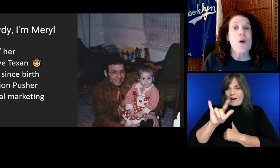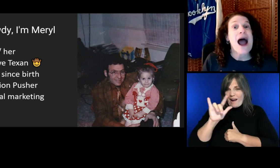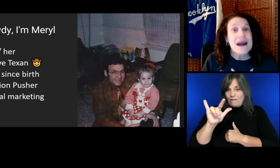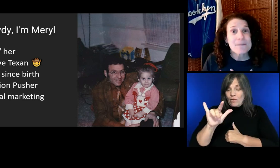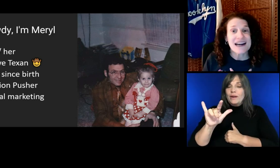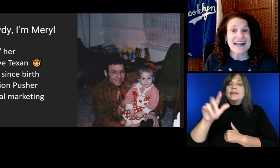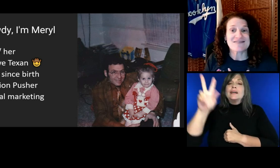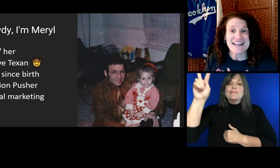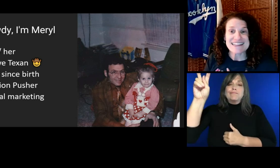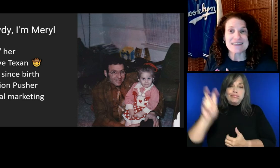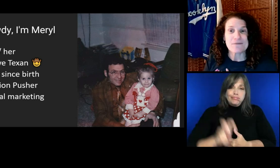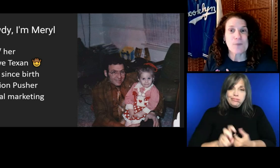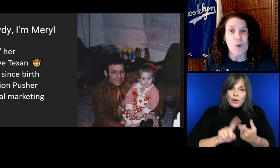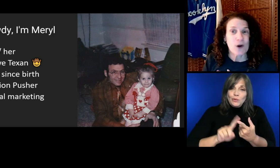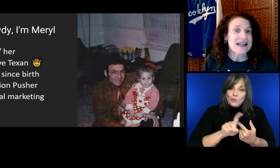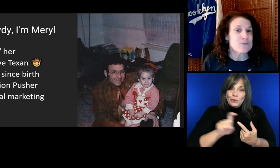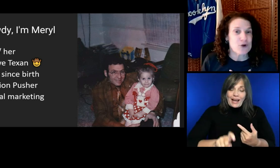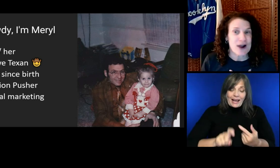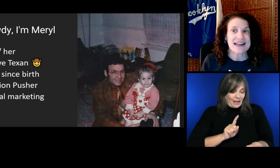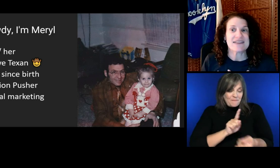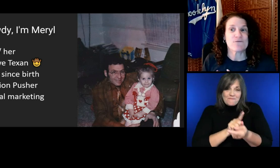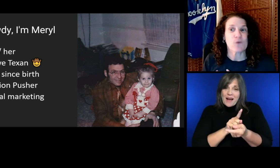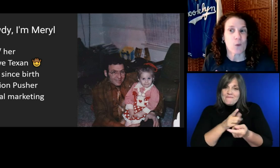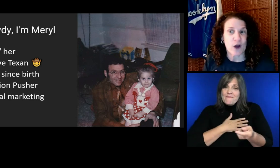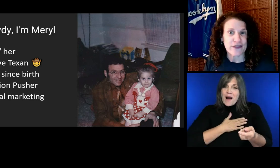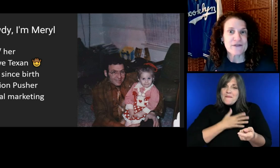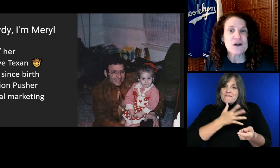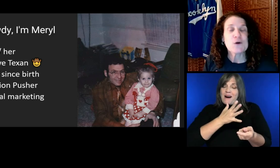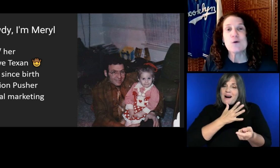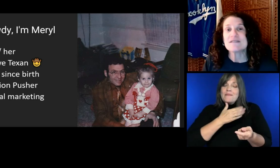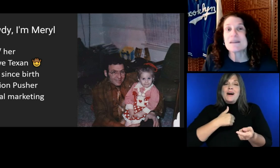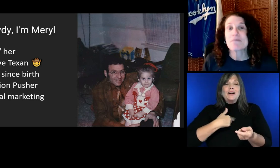So I'm a native Texan, born and bred in Fort Worth.